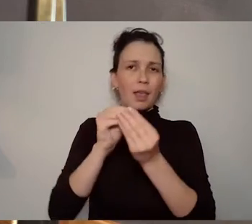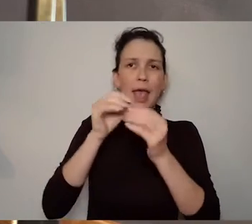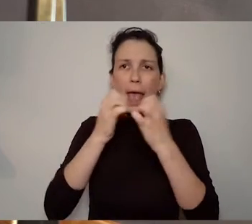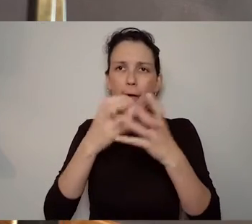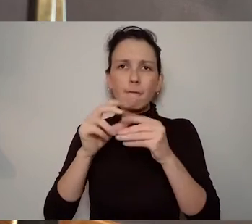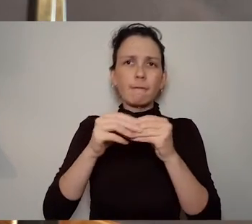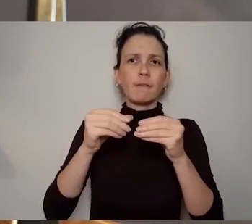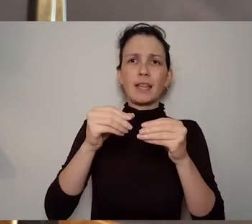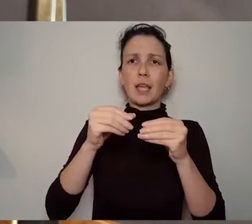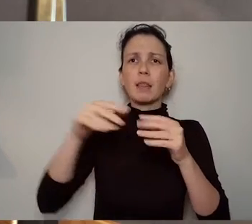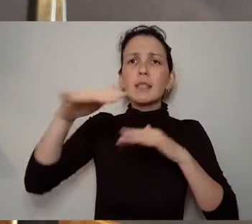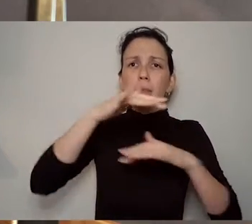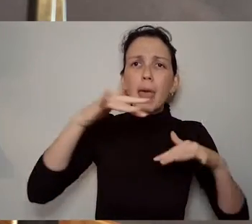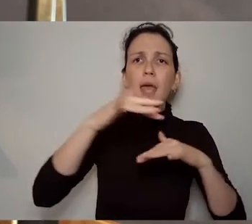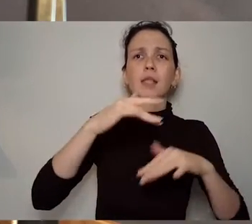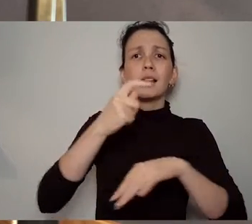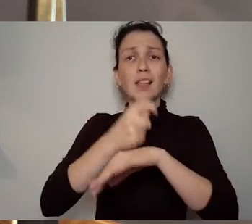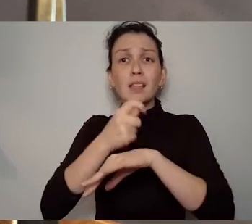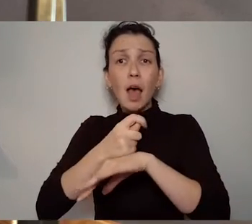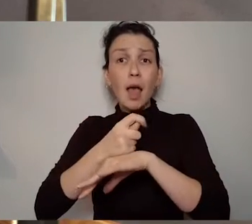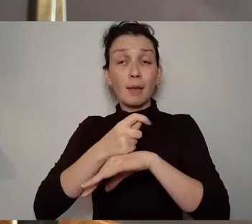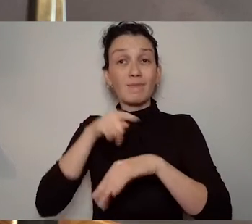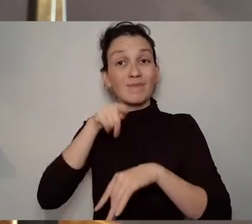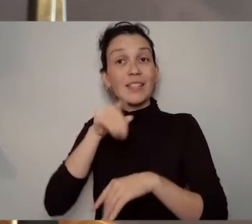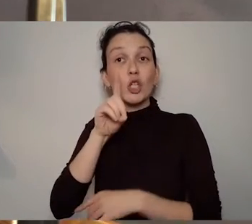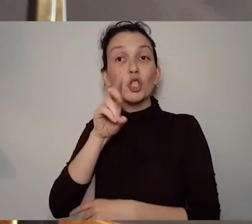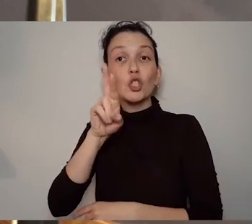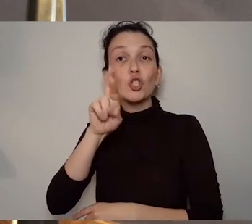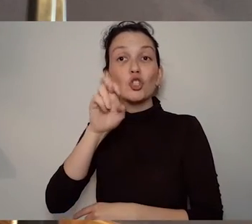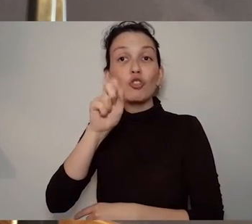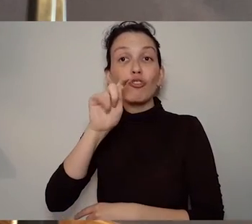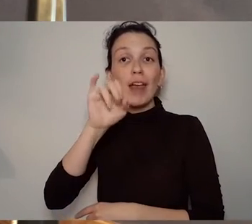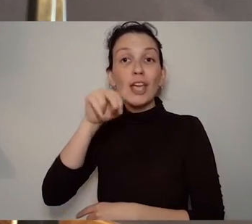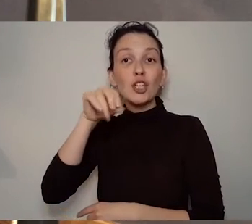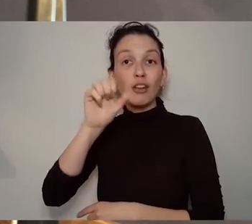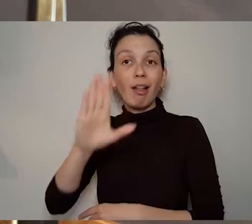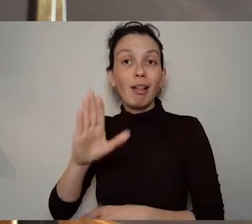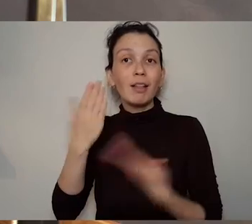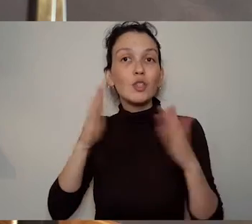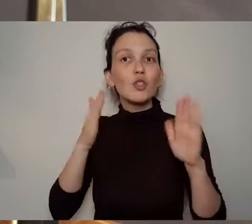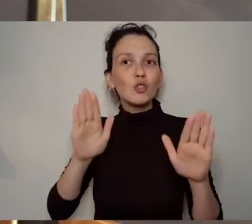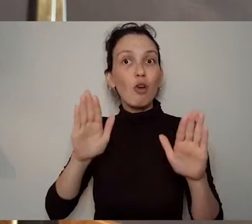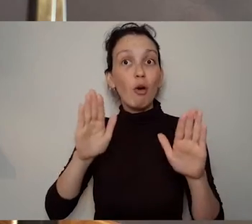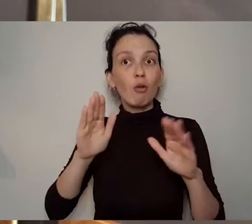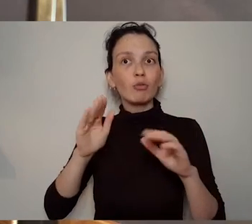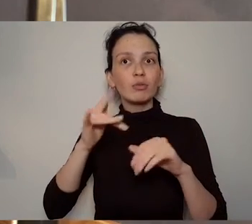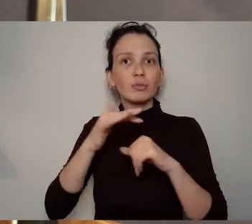audience you know the the other half of the equation that has to you know hear - for want of